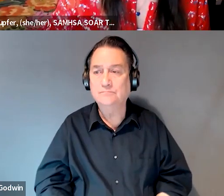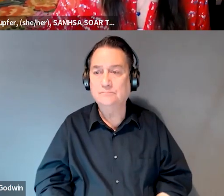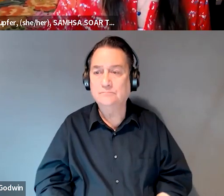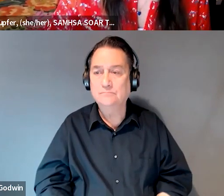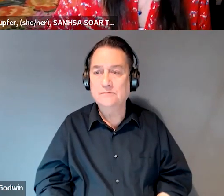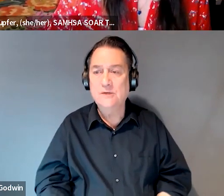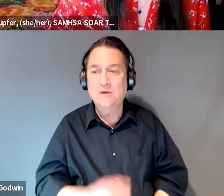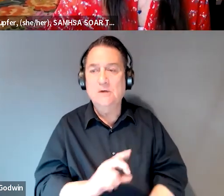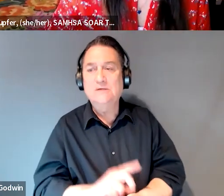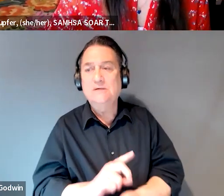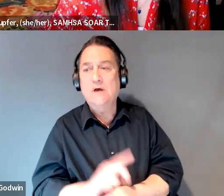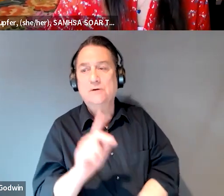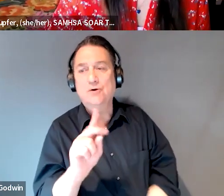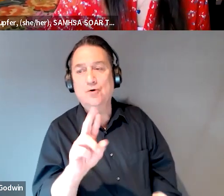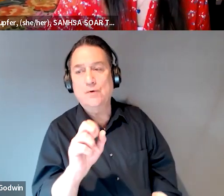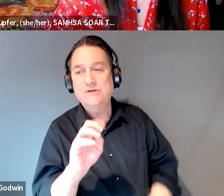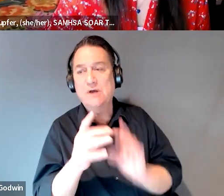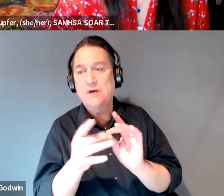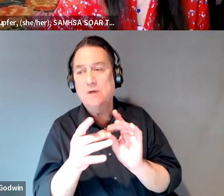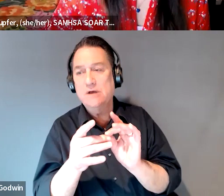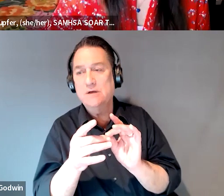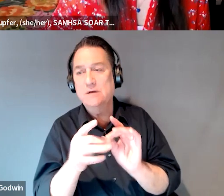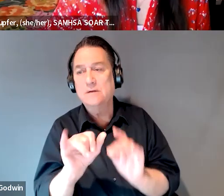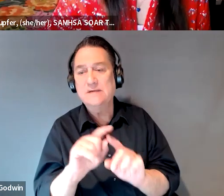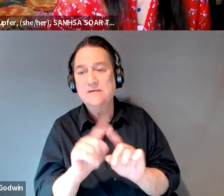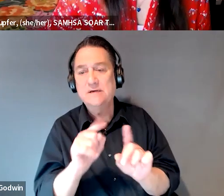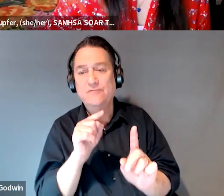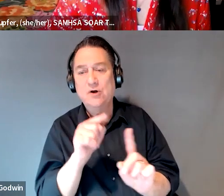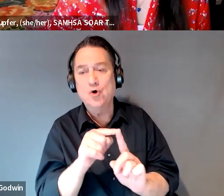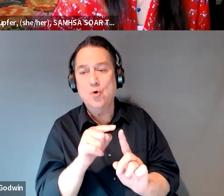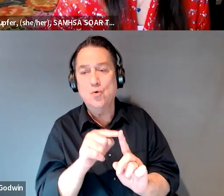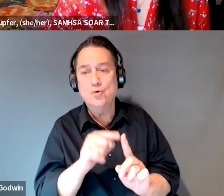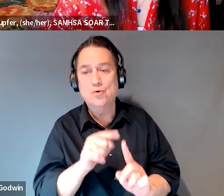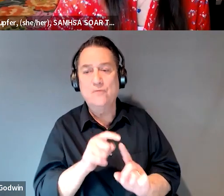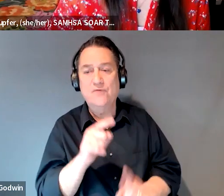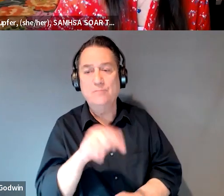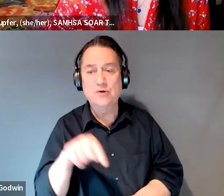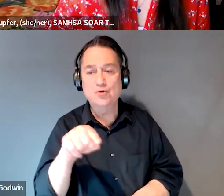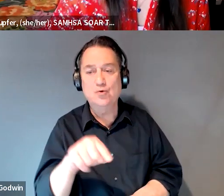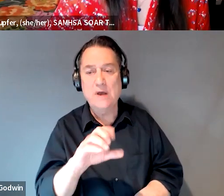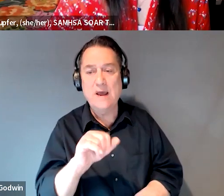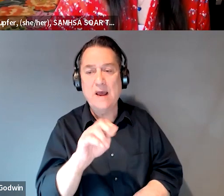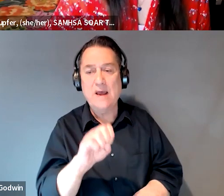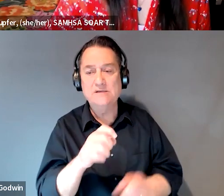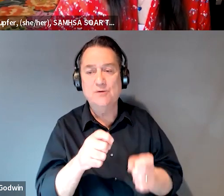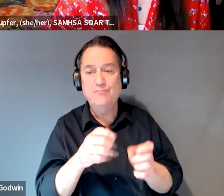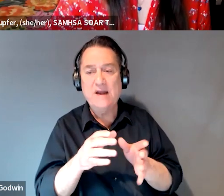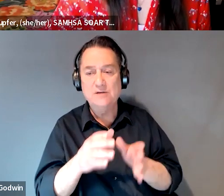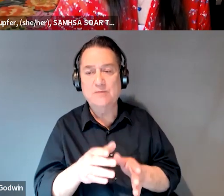Yeah, so I guess it's kind of the different goals from you guys from case management versus from us,